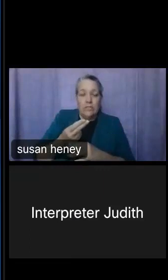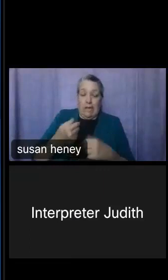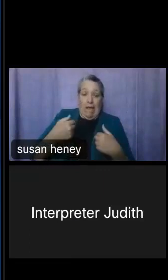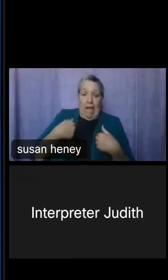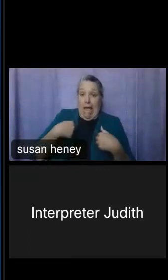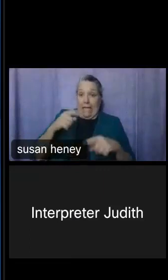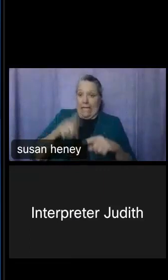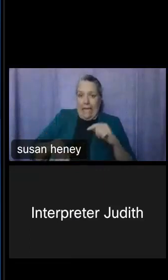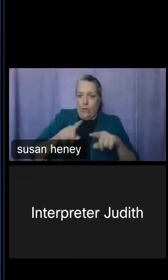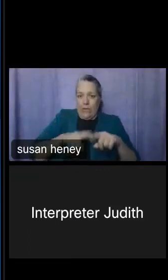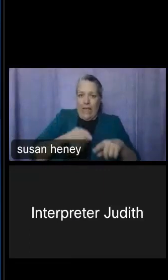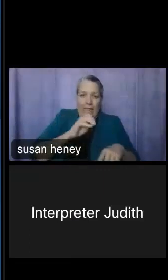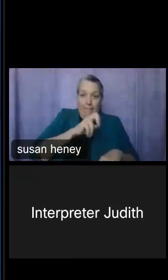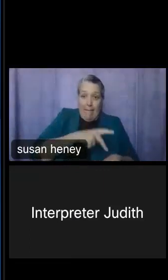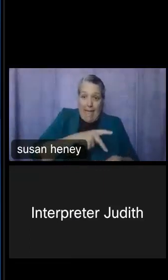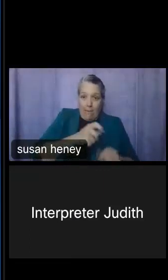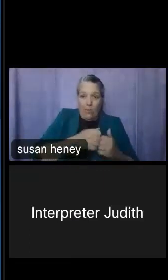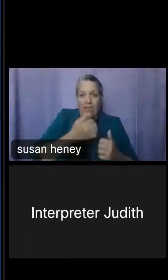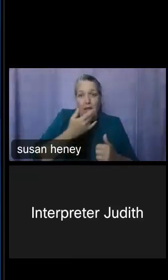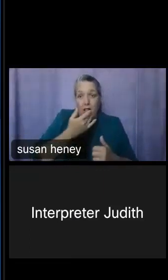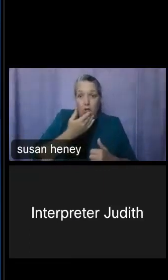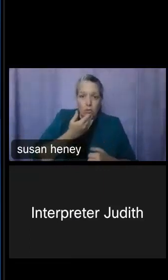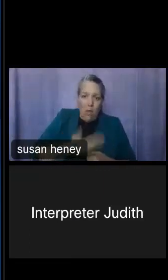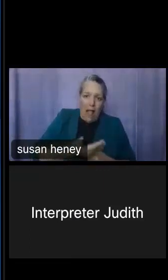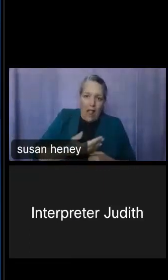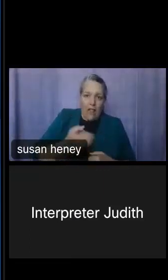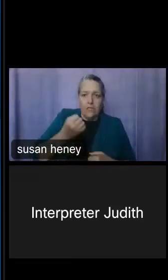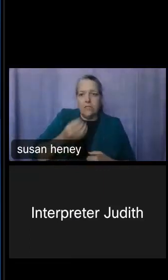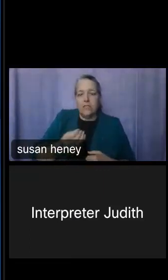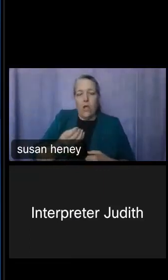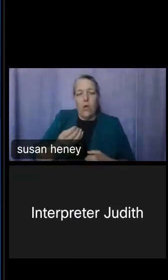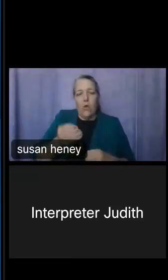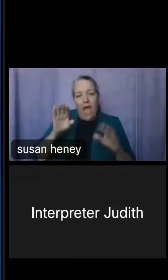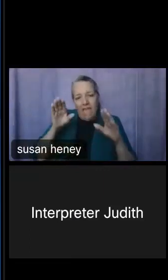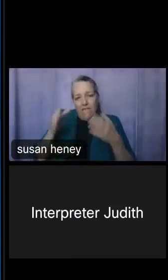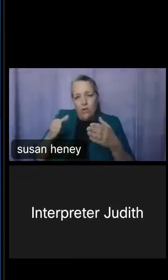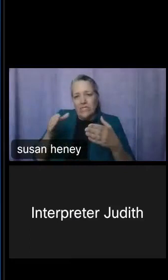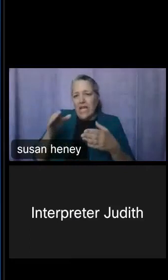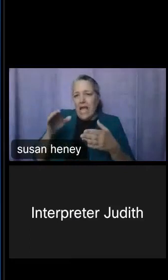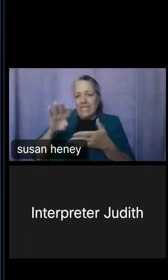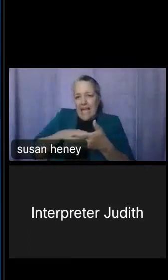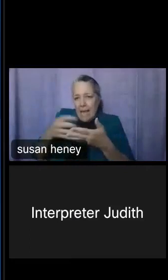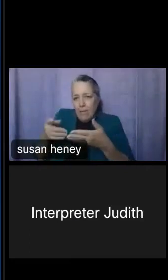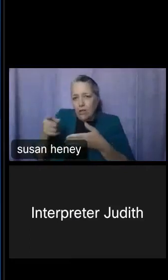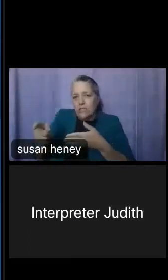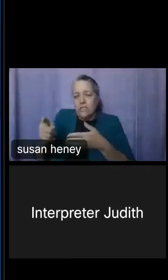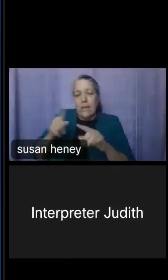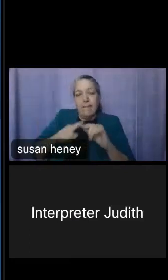map with the colors as well, so I focus on the tables in DCG, but with MDAT, everything